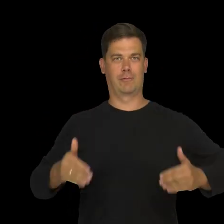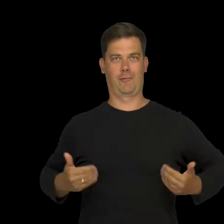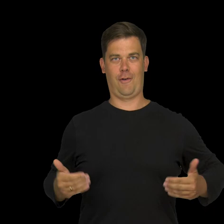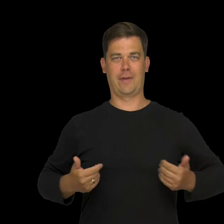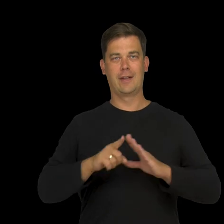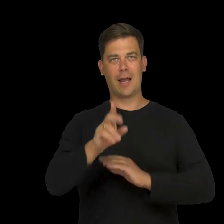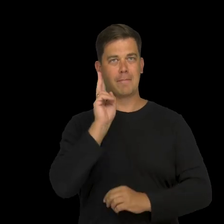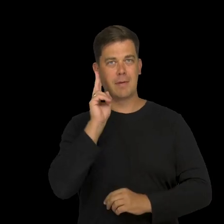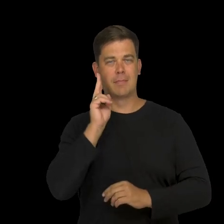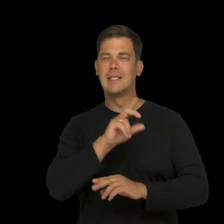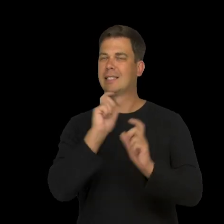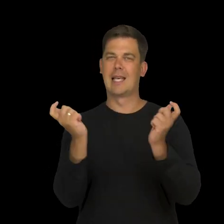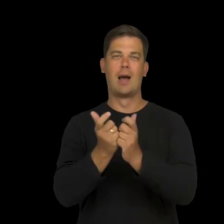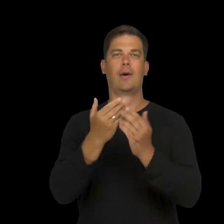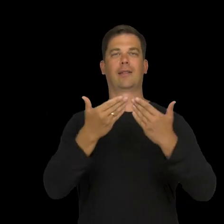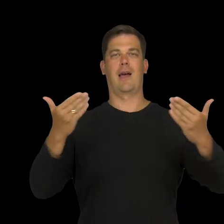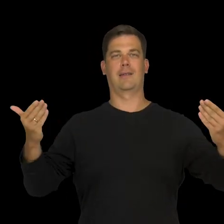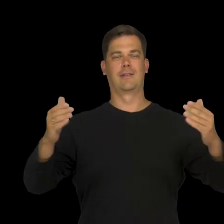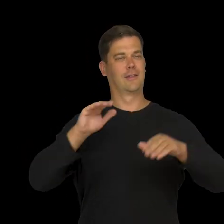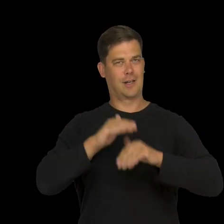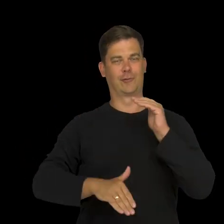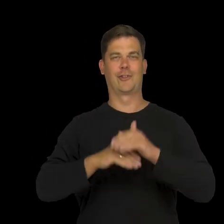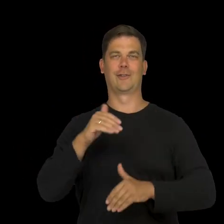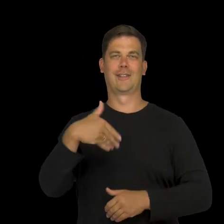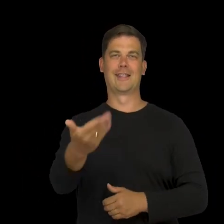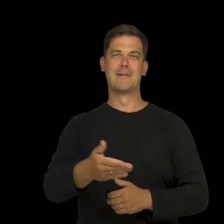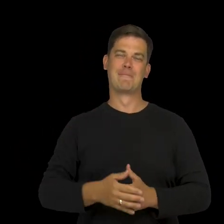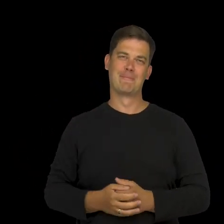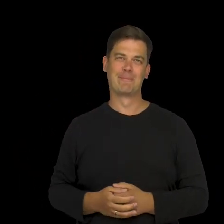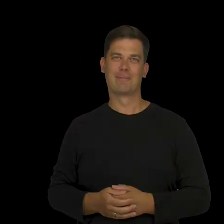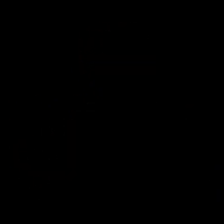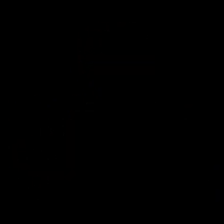Best wishes, good health for all moms from the whole theater. Good luck.